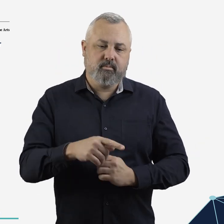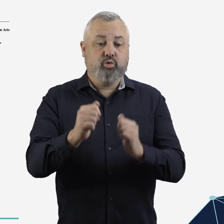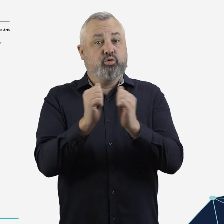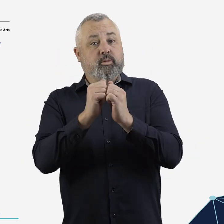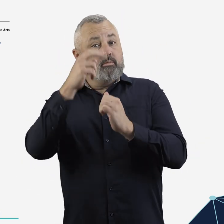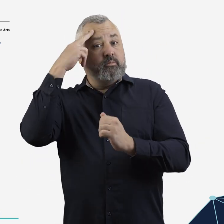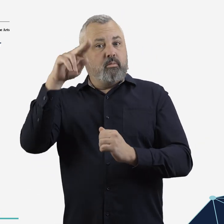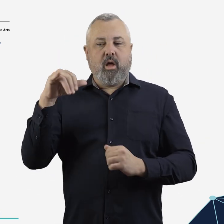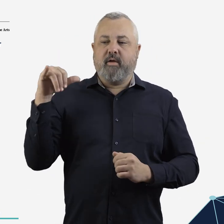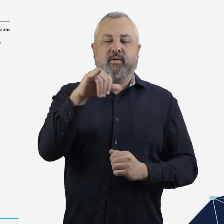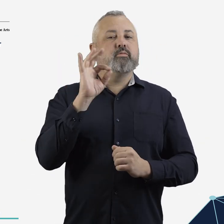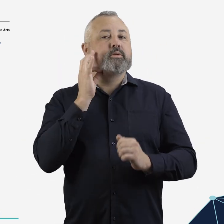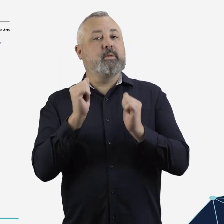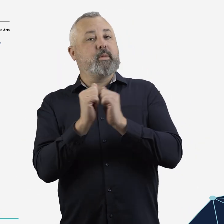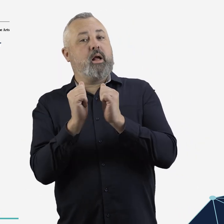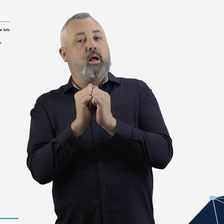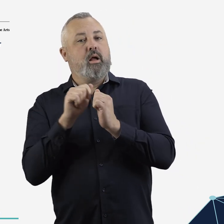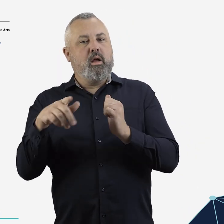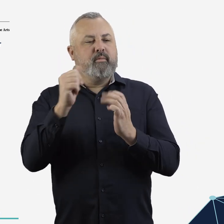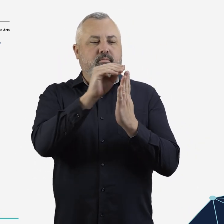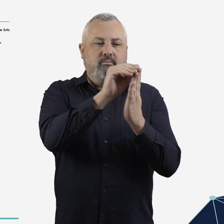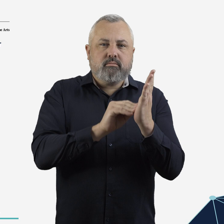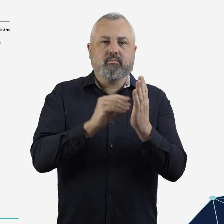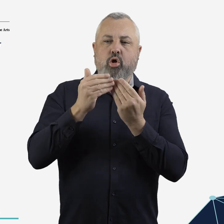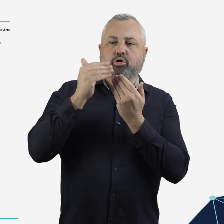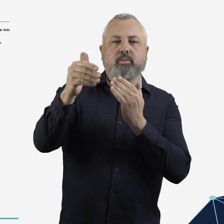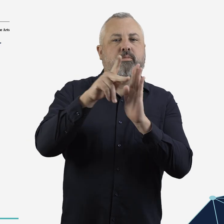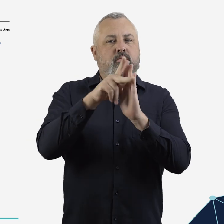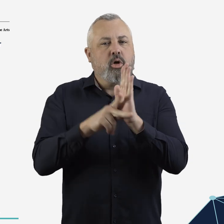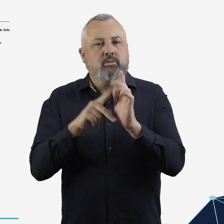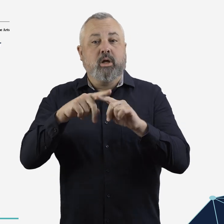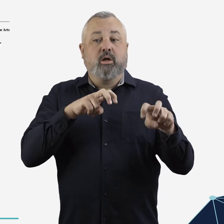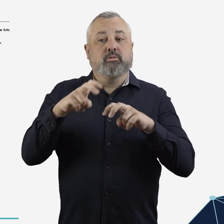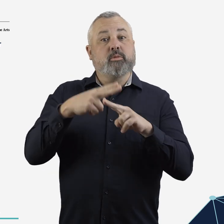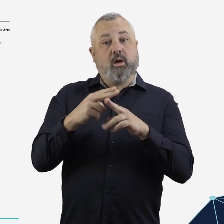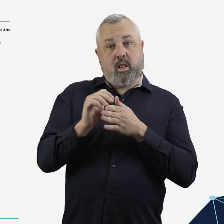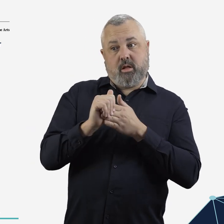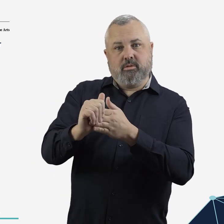The Aviation White Paper sets out long-term policies and actions to guide the